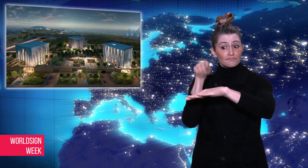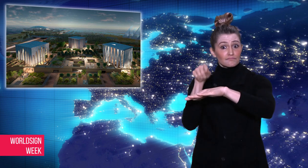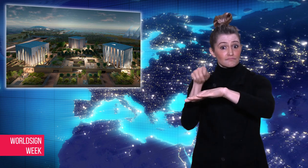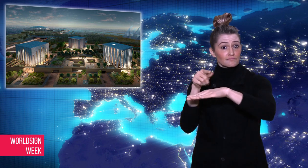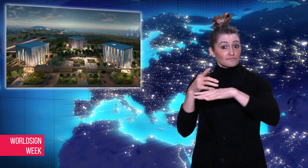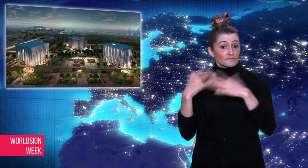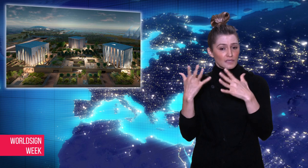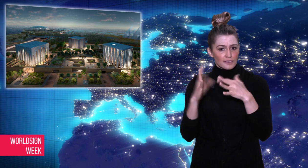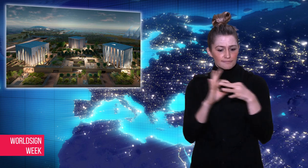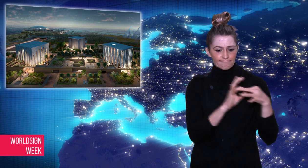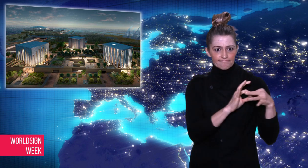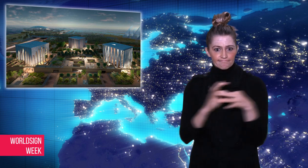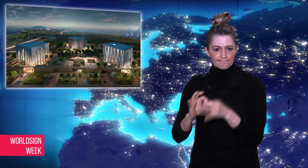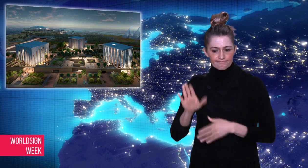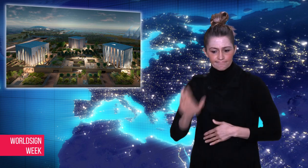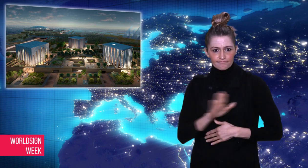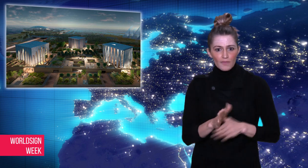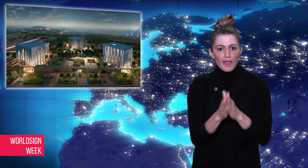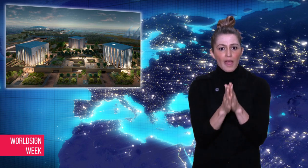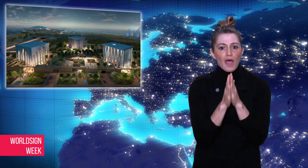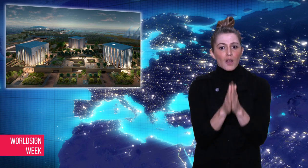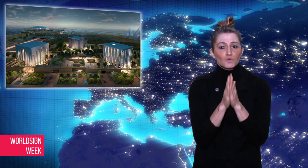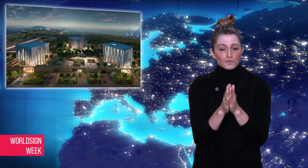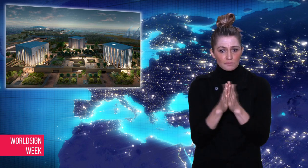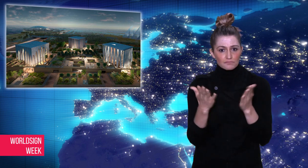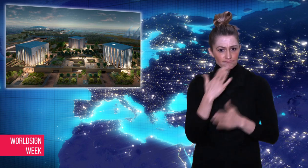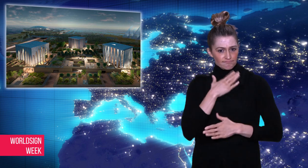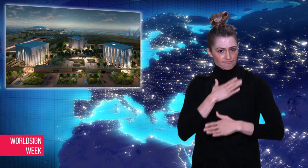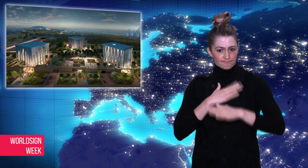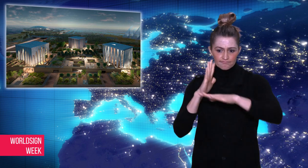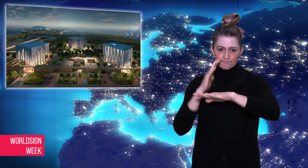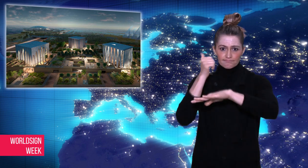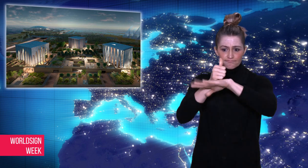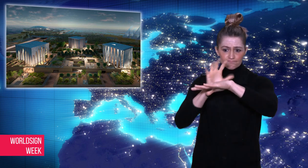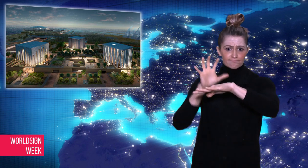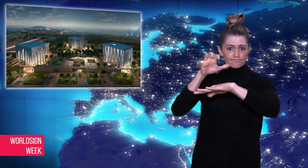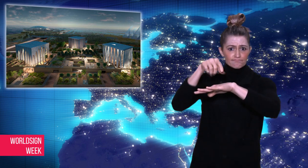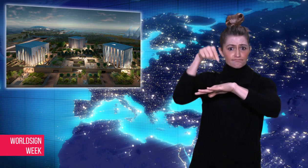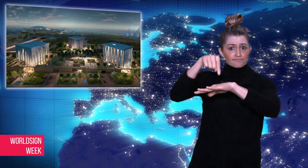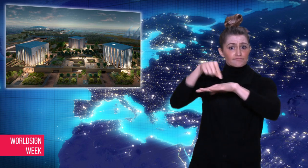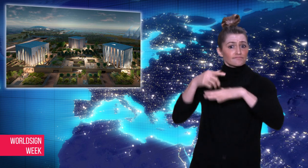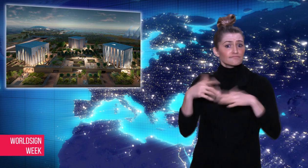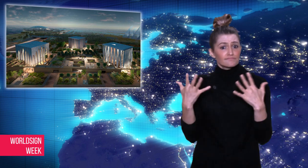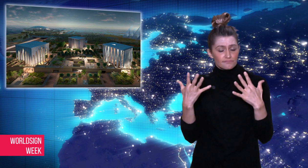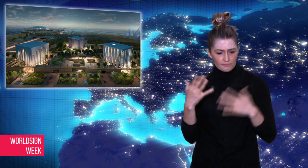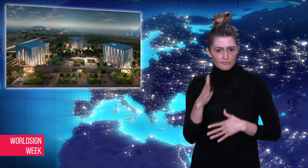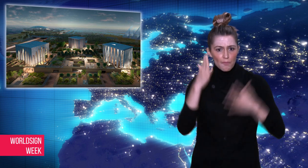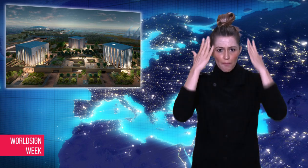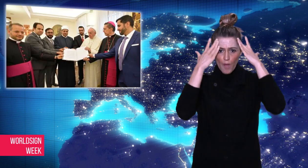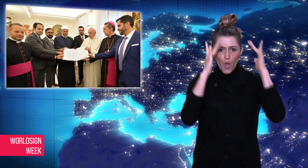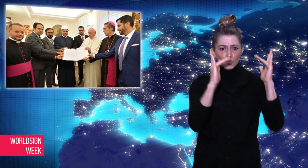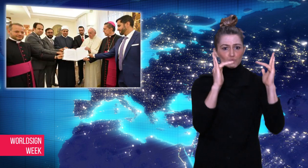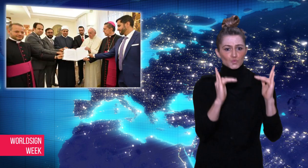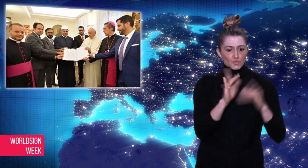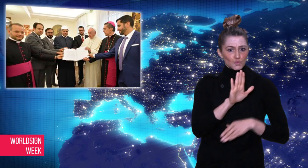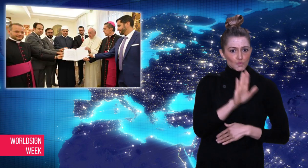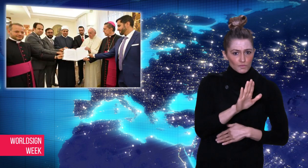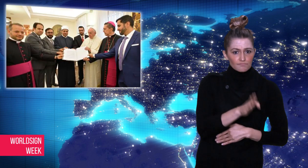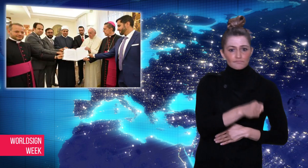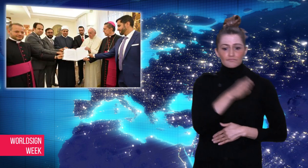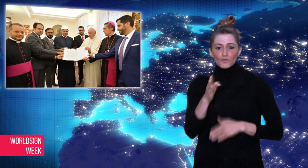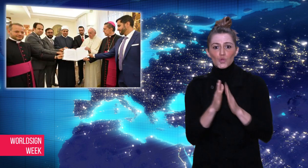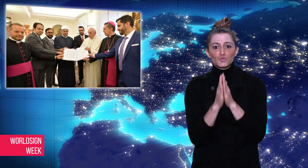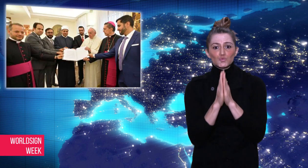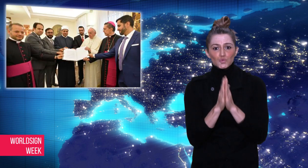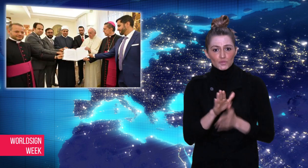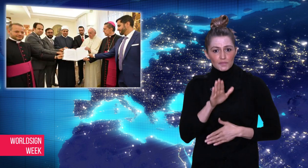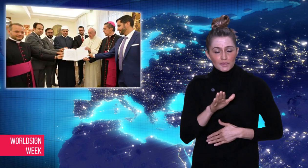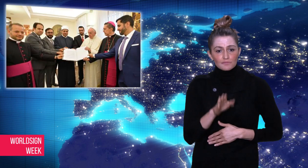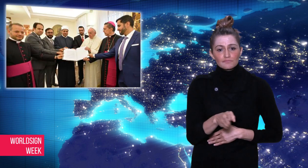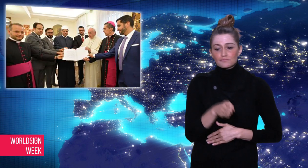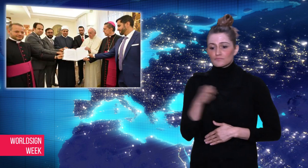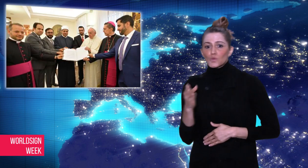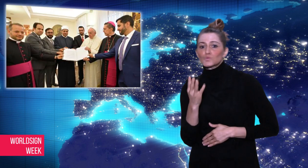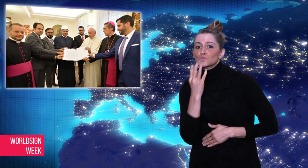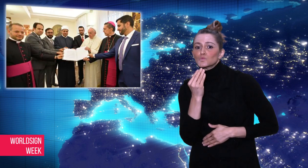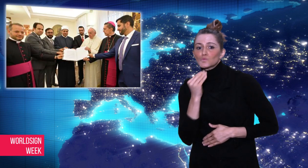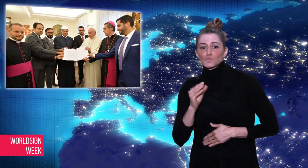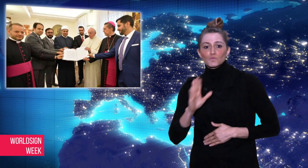complex that would house a mosque, church, and